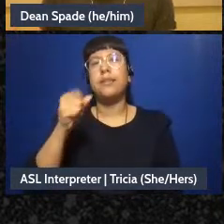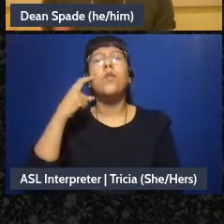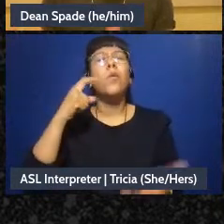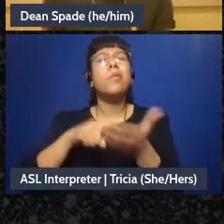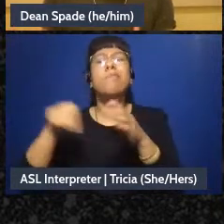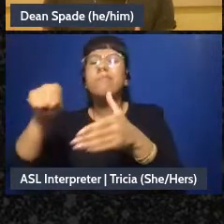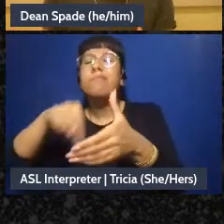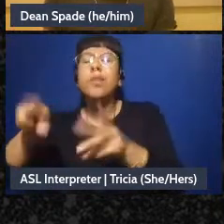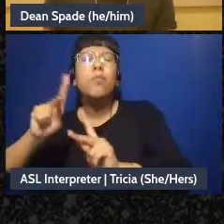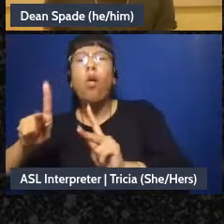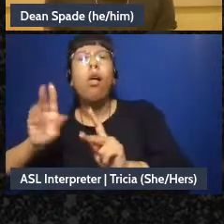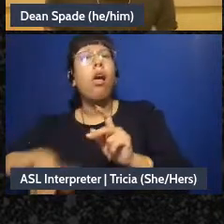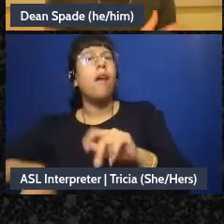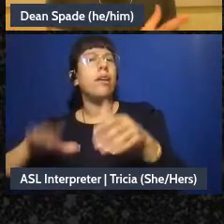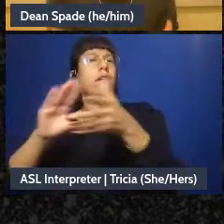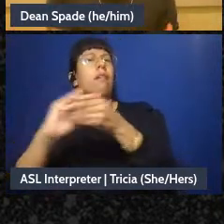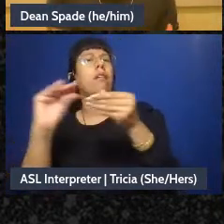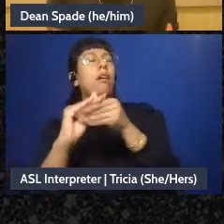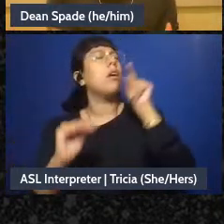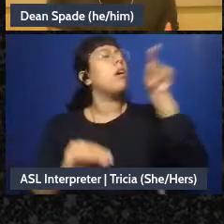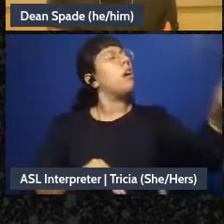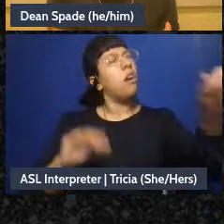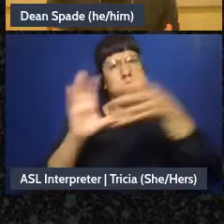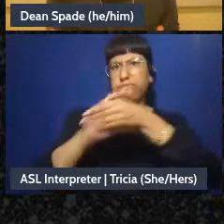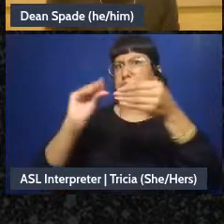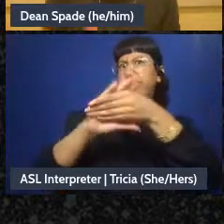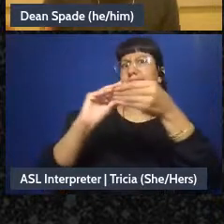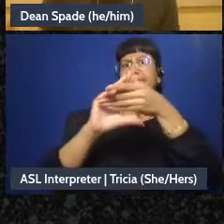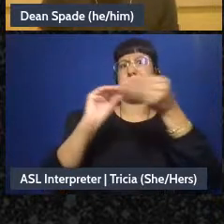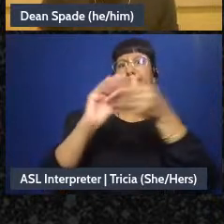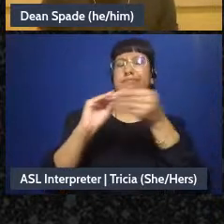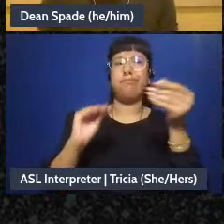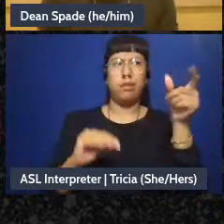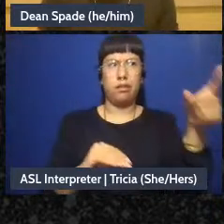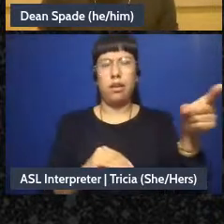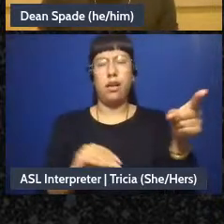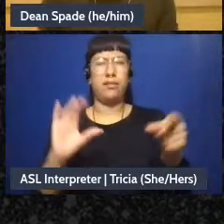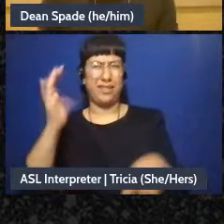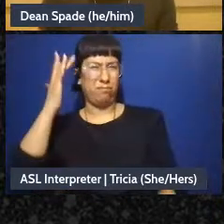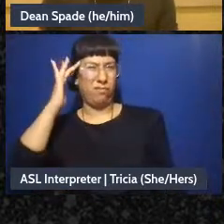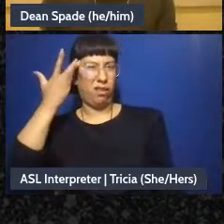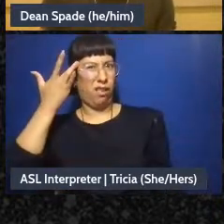“I'm noticing that these people are speaking a lot,” “These people seem agitated” “There seems